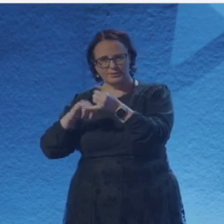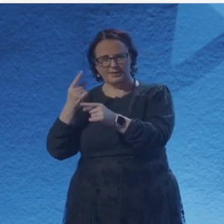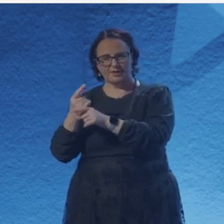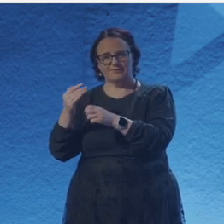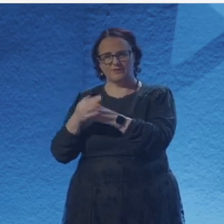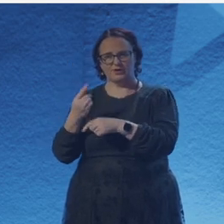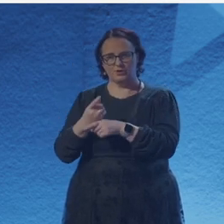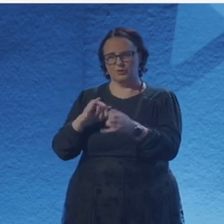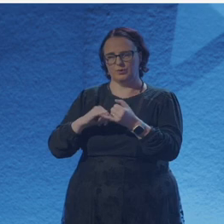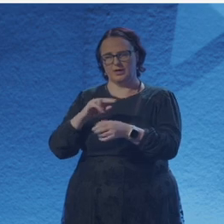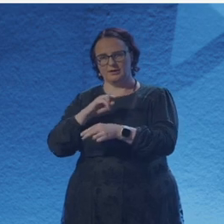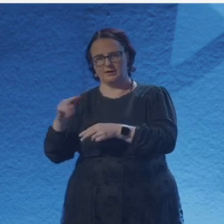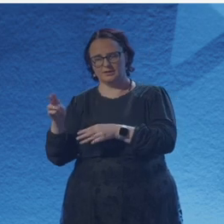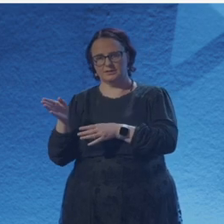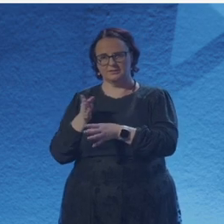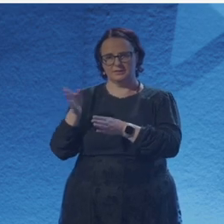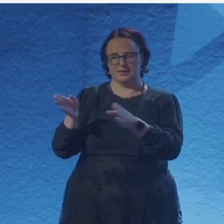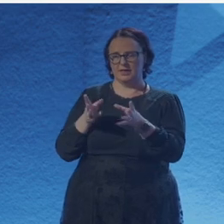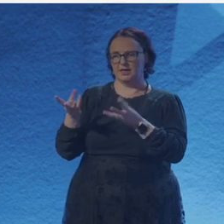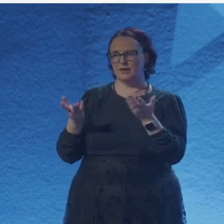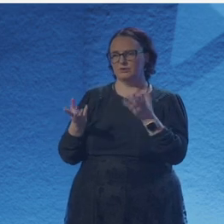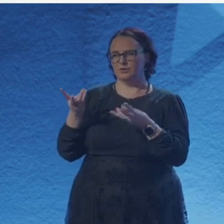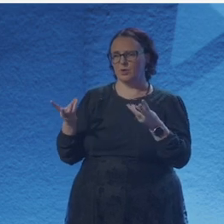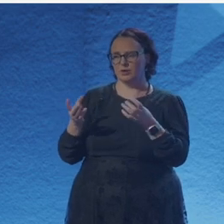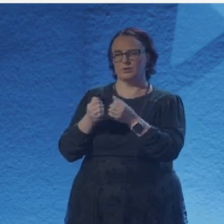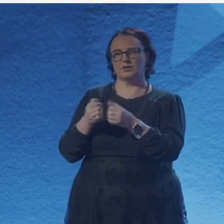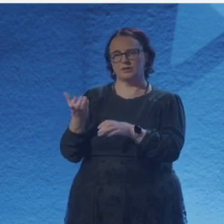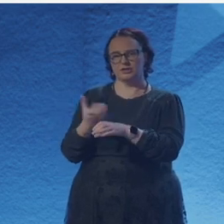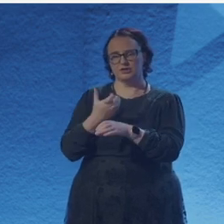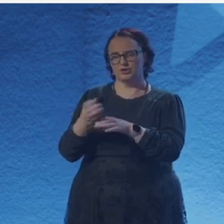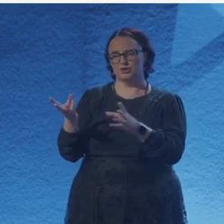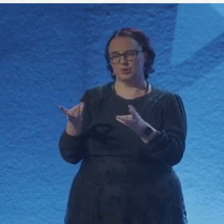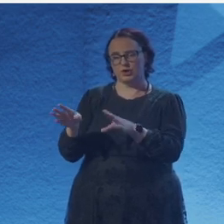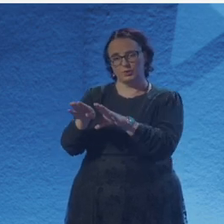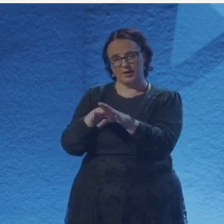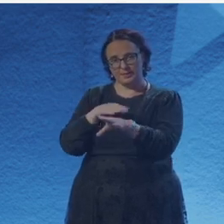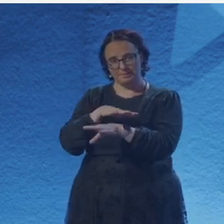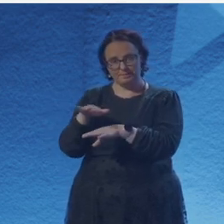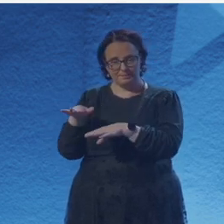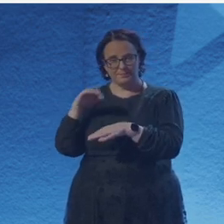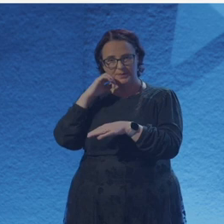who have shaped me, but most of it has been very much like understanding all these social cues and different cultures,